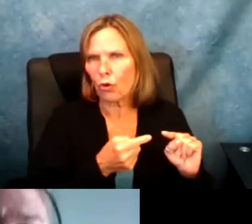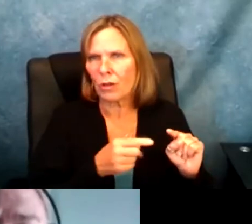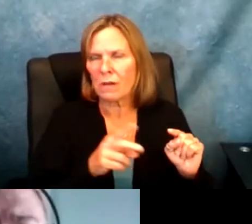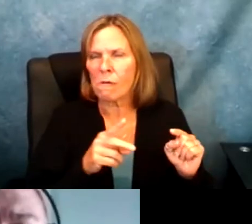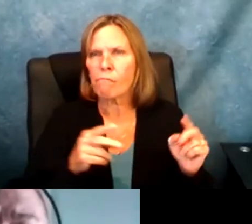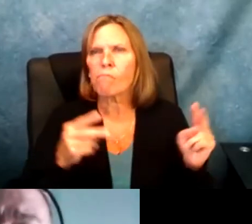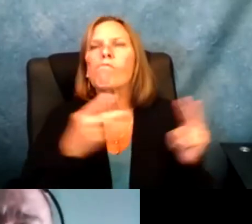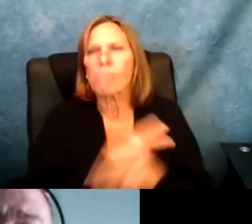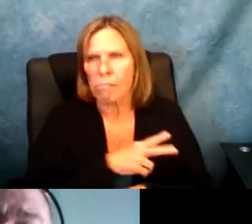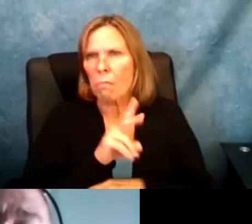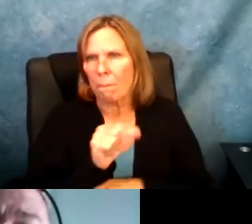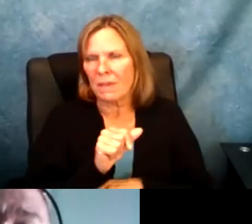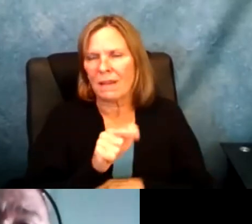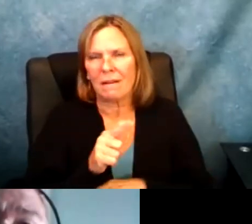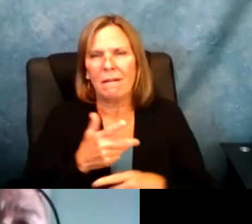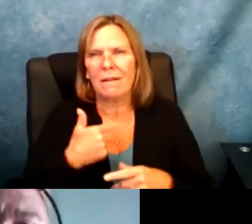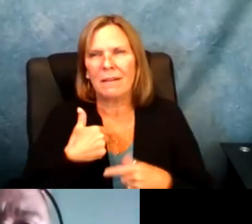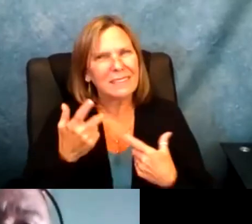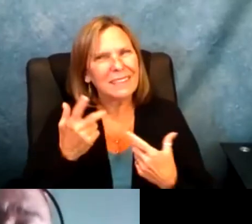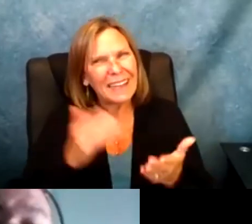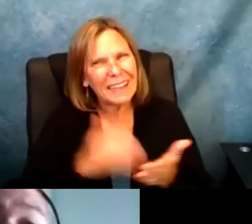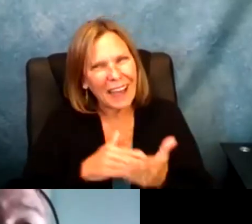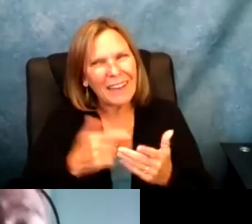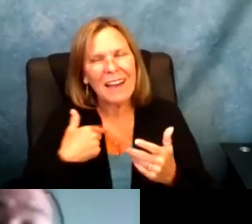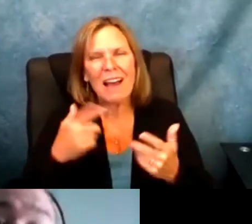injured and got redisabled.